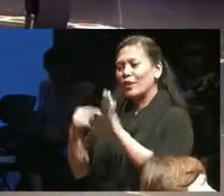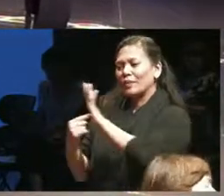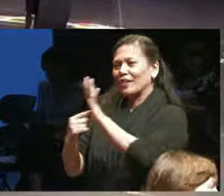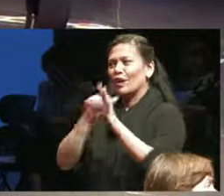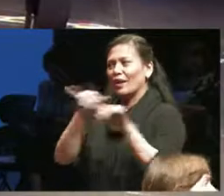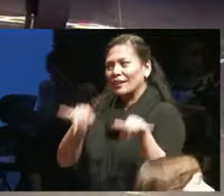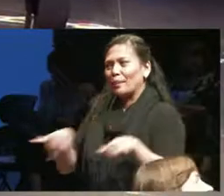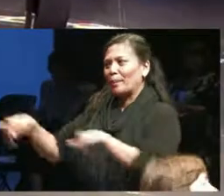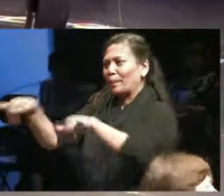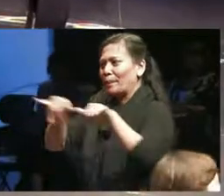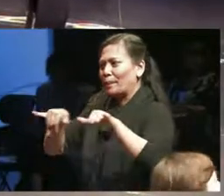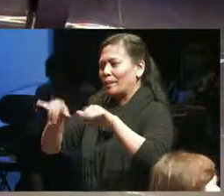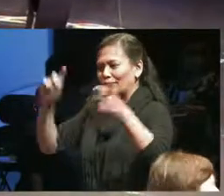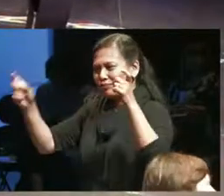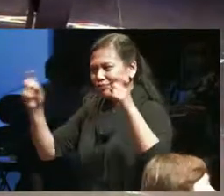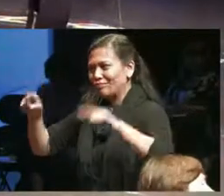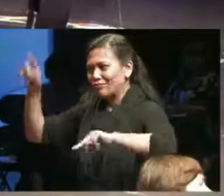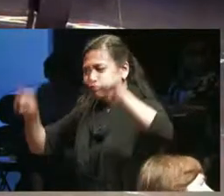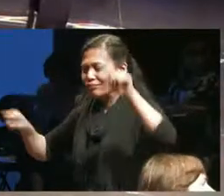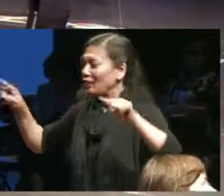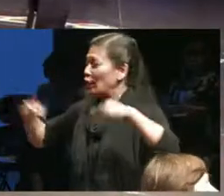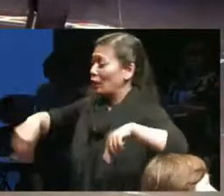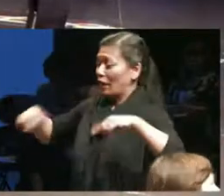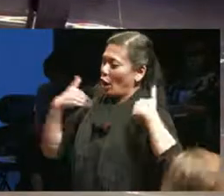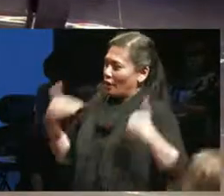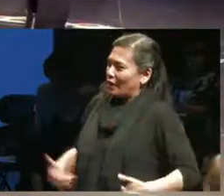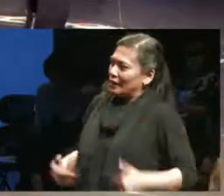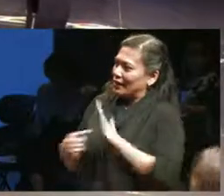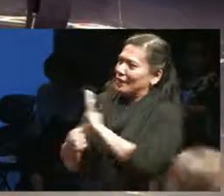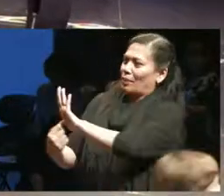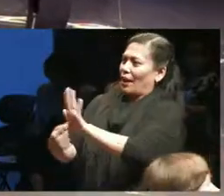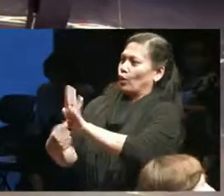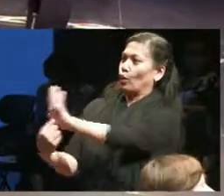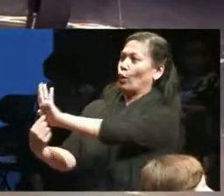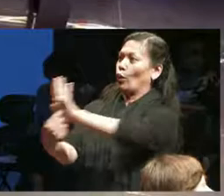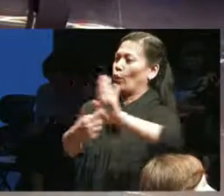state as bodies who are on display a whole lot and at the end of my thought I